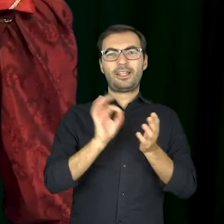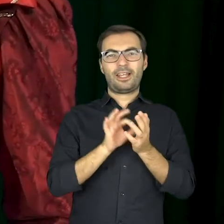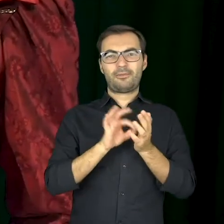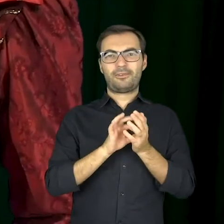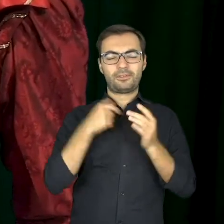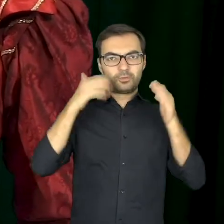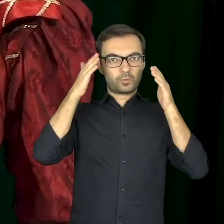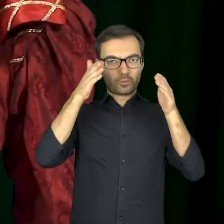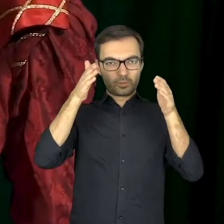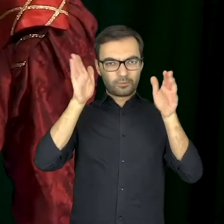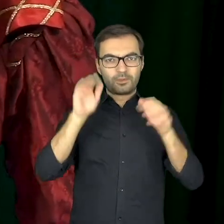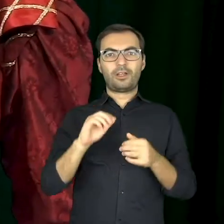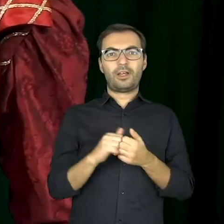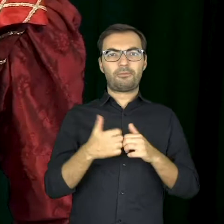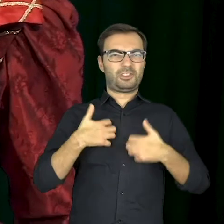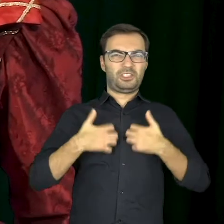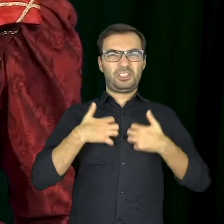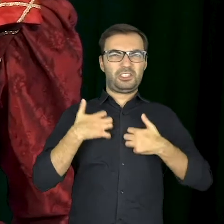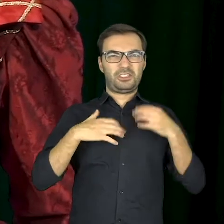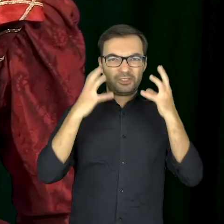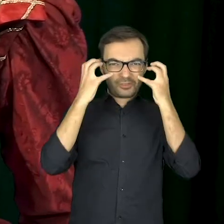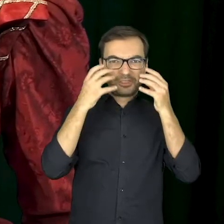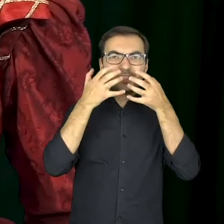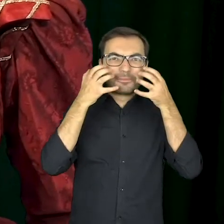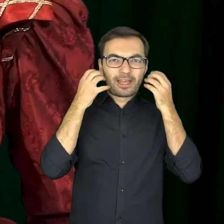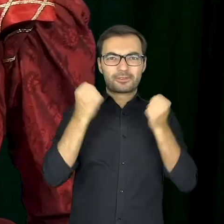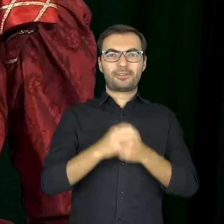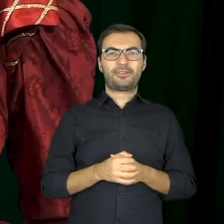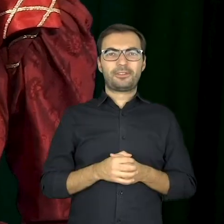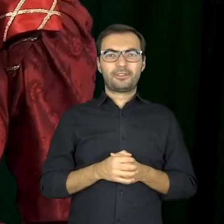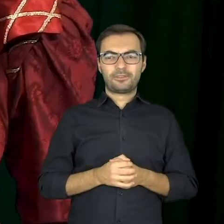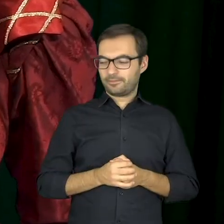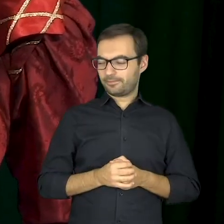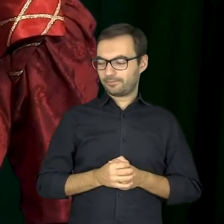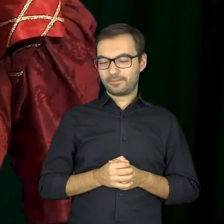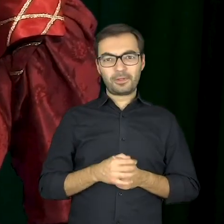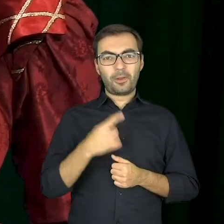It’s probably from concentration. Or, angriness. And there, oh, these